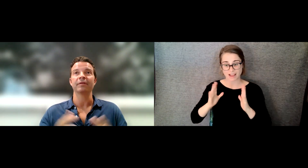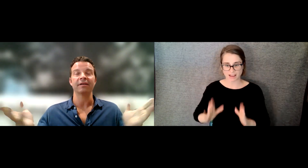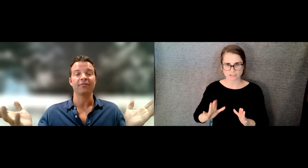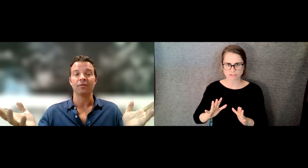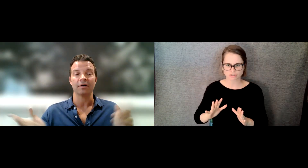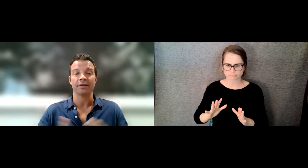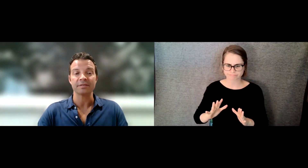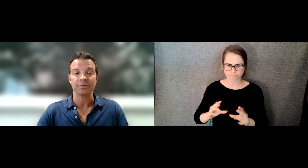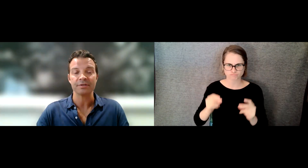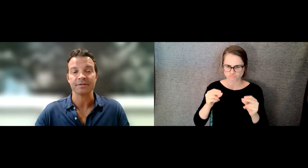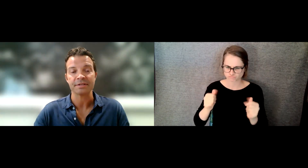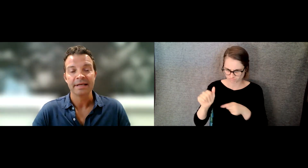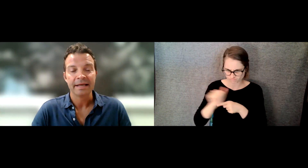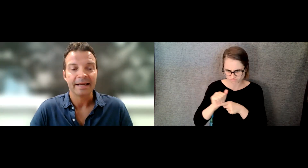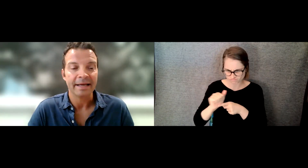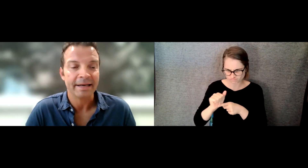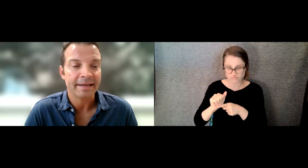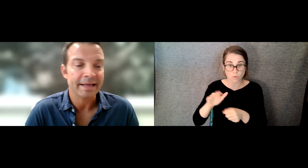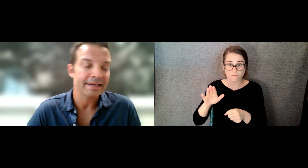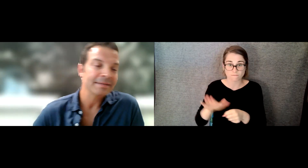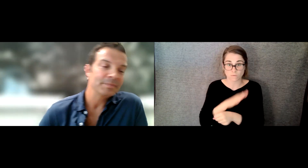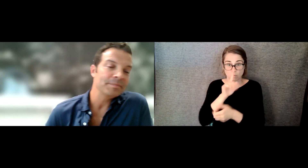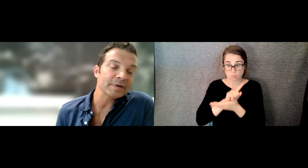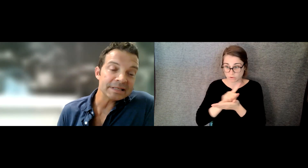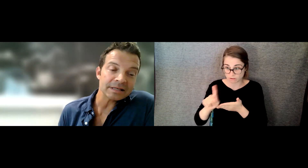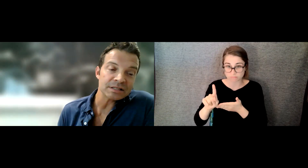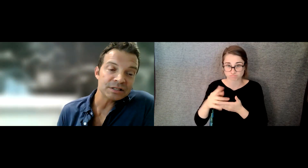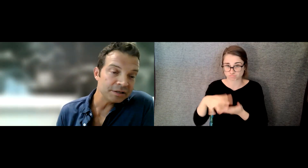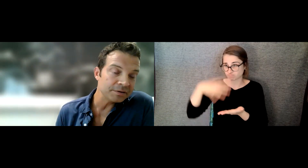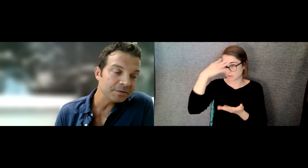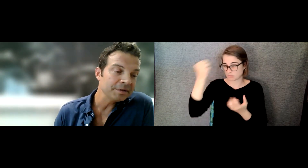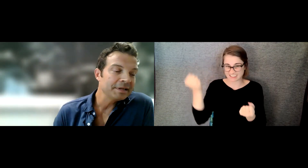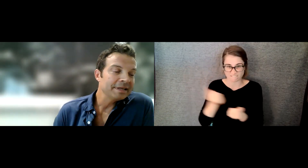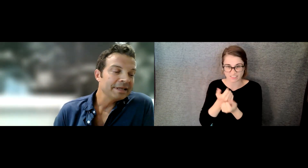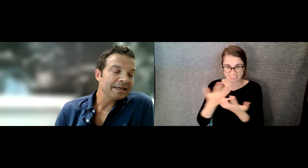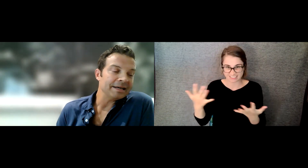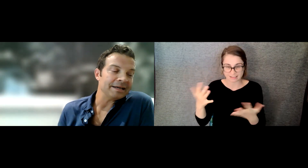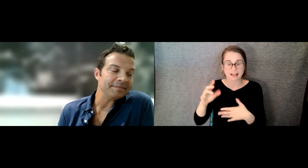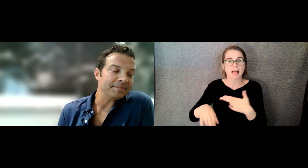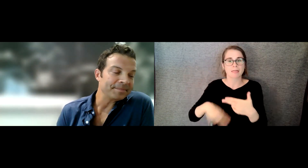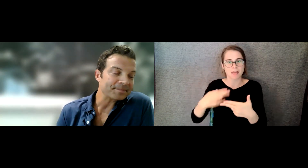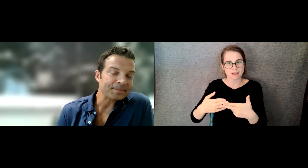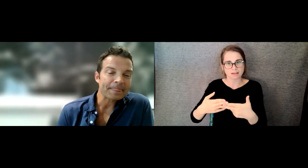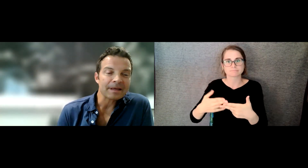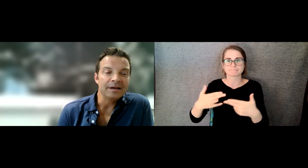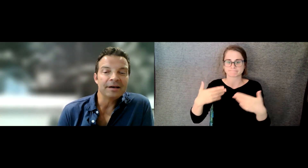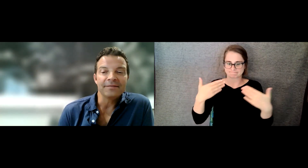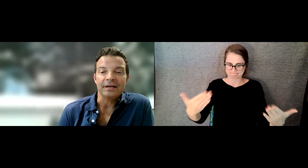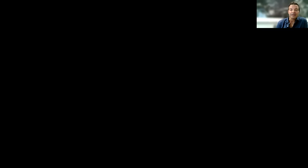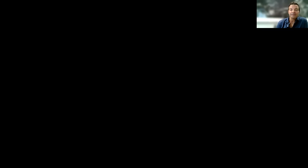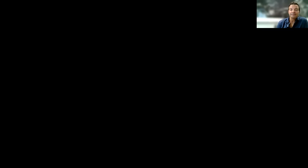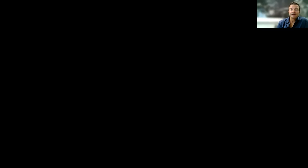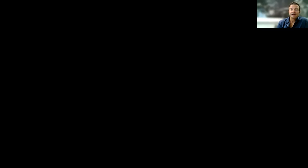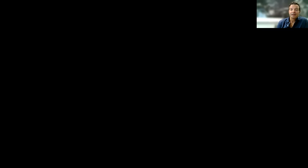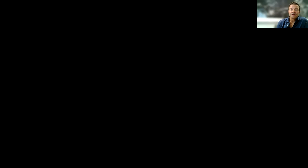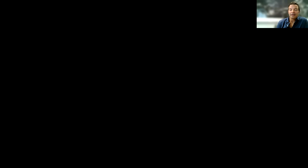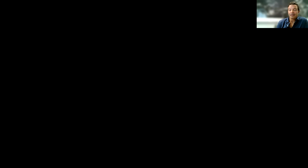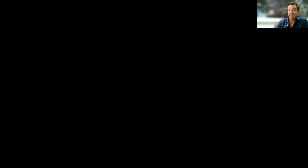reading for all these producers. And that brings us to another video.